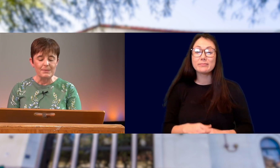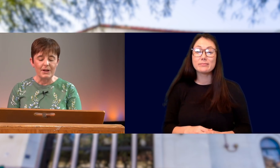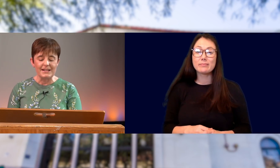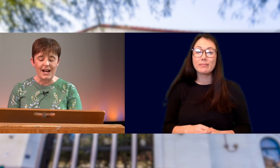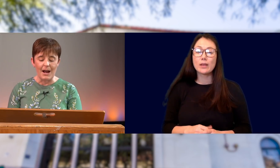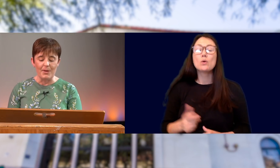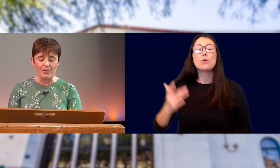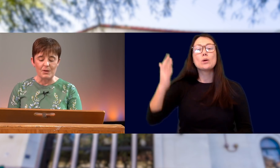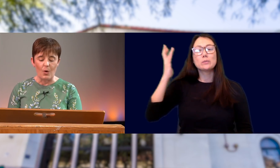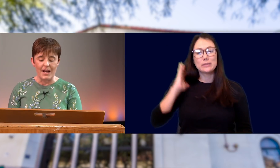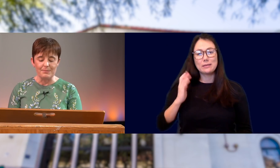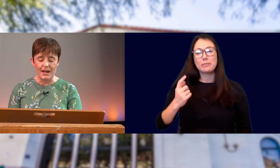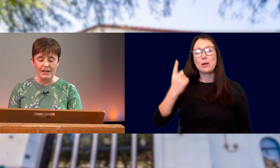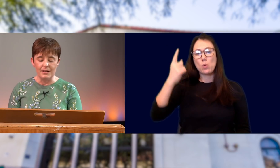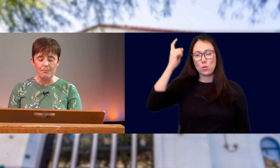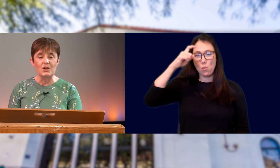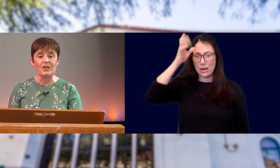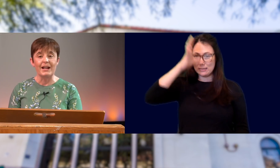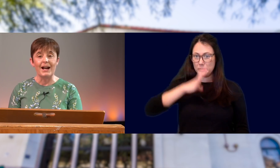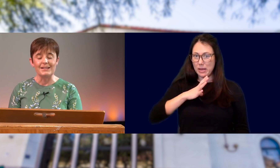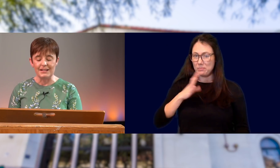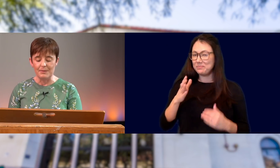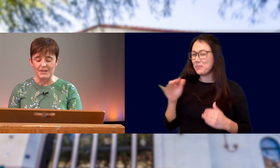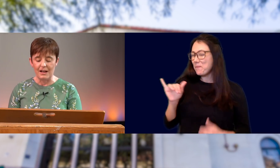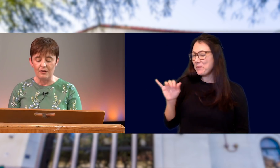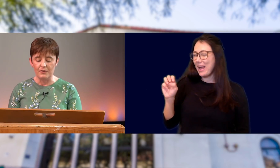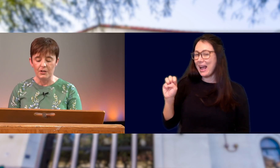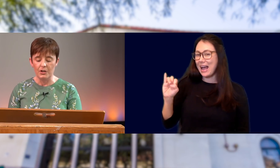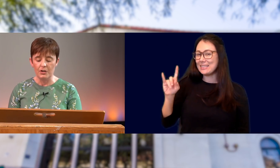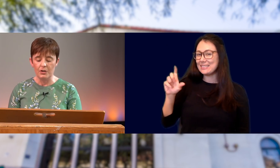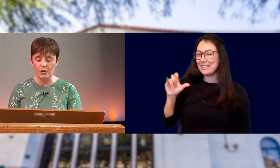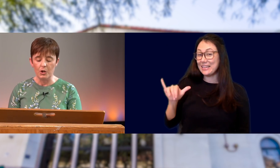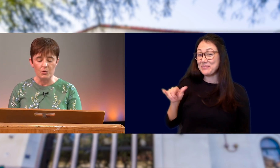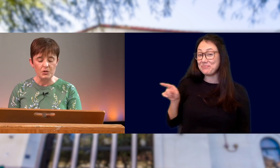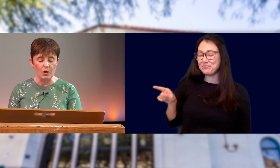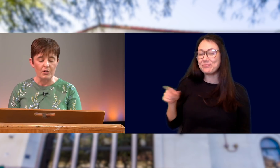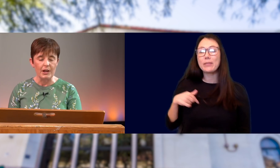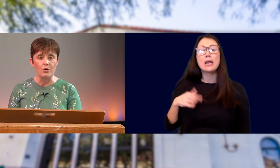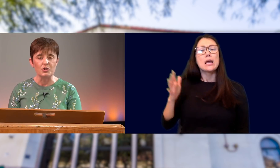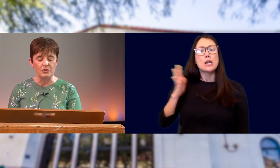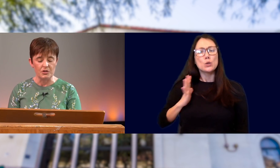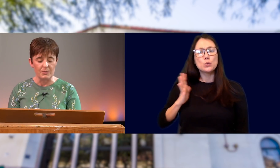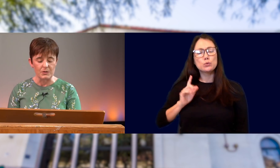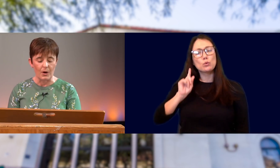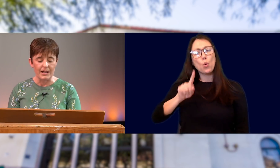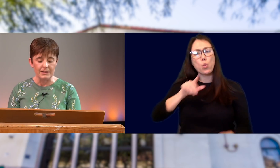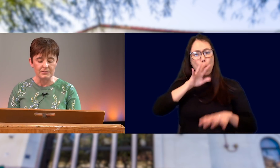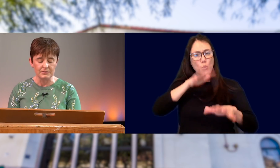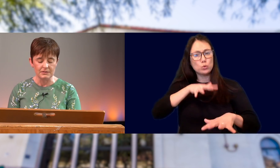ONCE UPON A TIME, THERE WAS A WISE MAN, MUCH LIKE EISELEY HIMSELF, WHO USED TO GO TO THE OCEAN TO DO HIS WRITING.